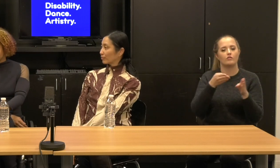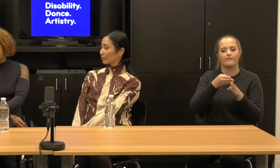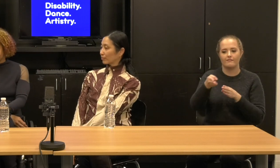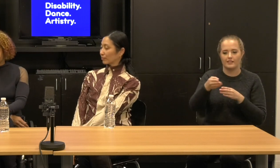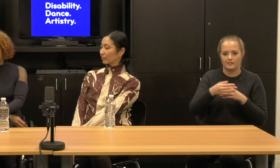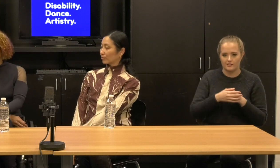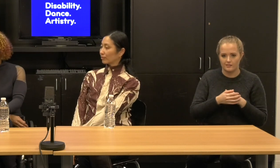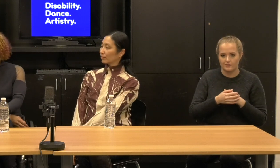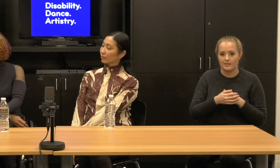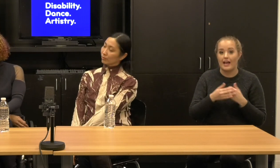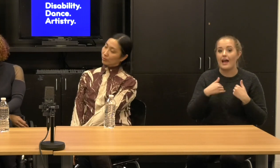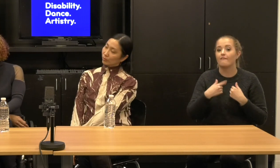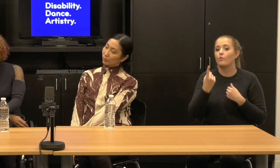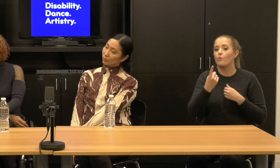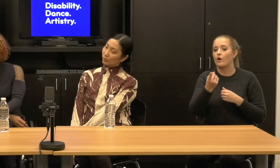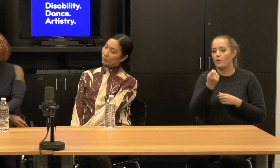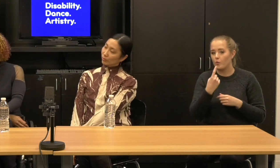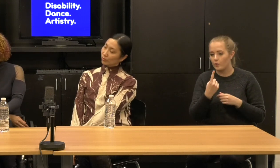There's a question we have about.